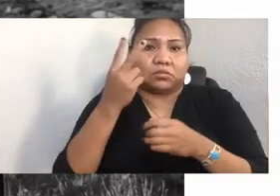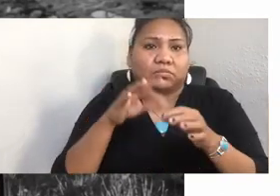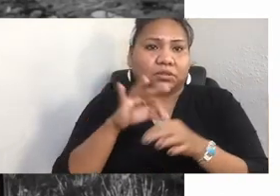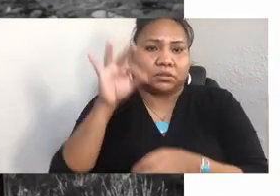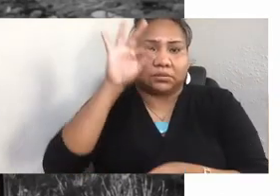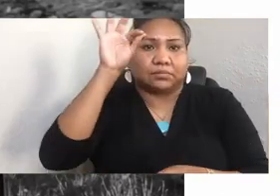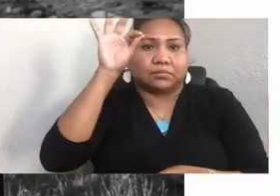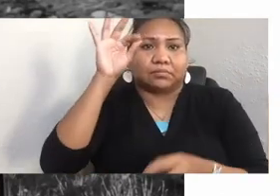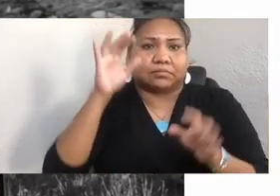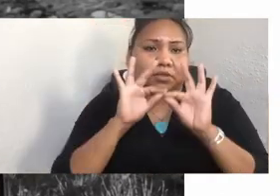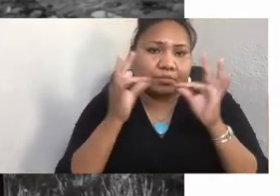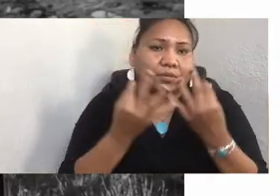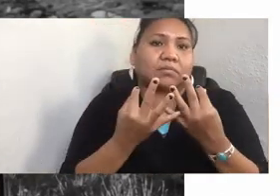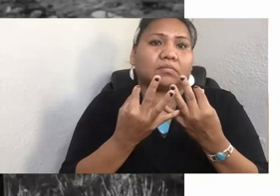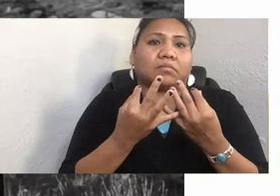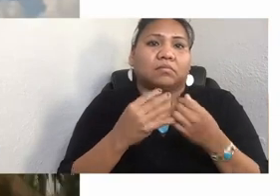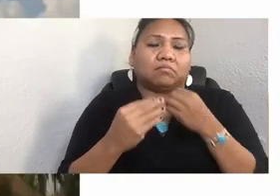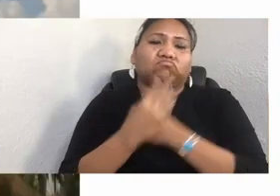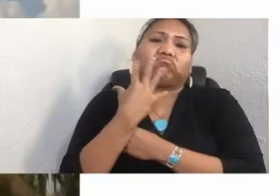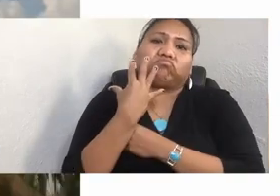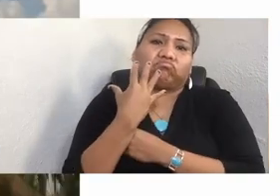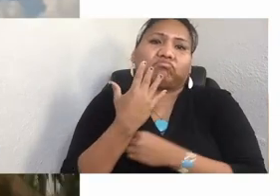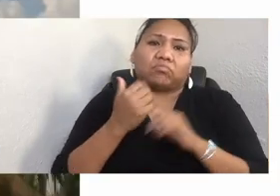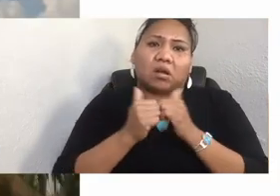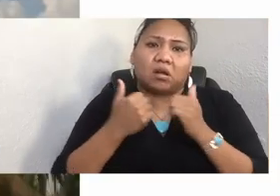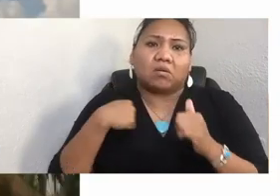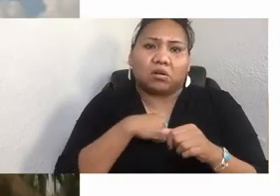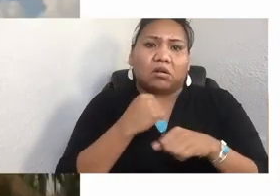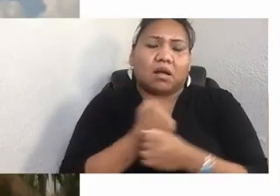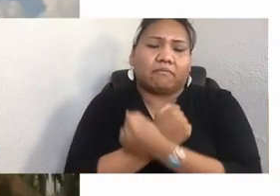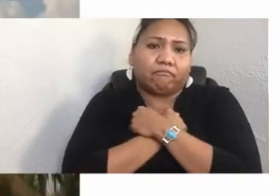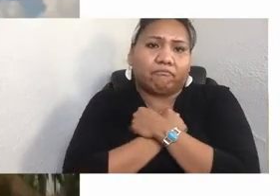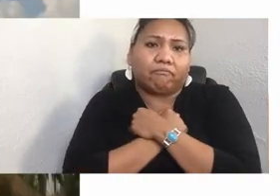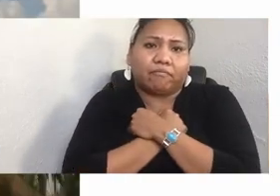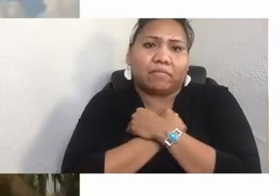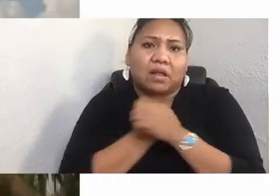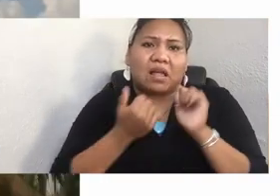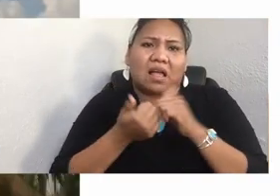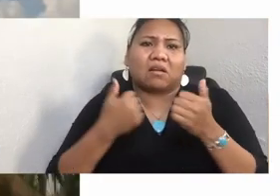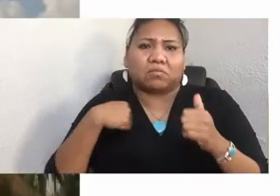that we love, how it intentionally made us into individuals confined to our single family homes,